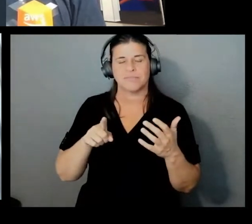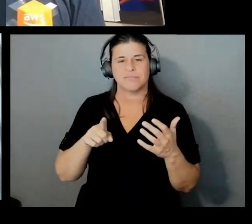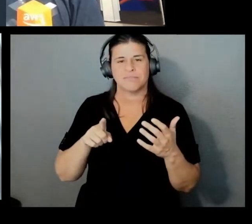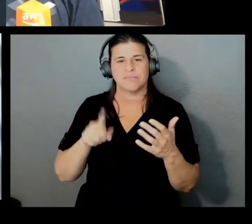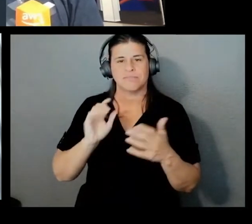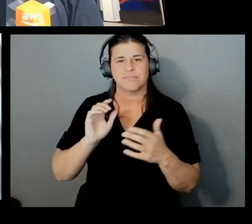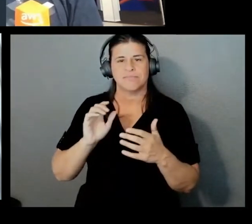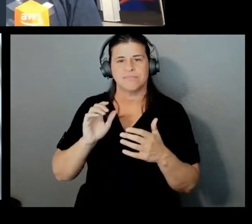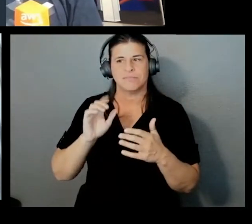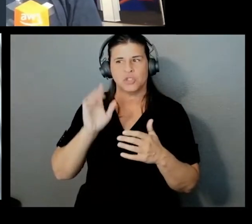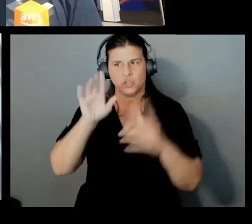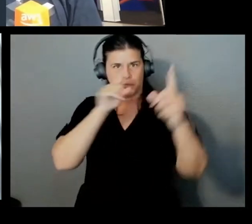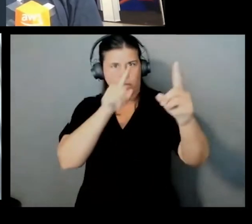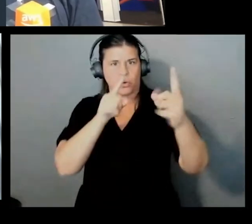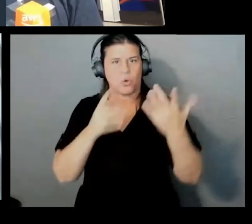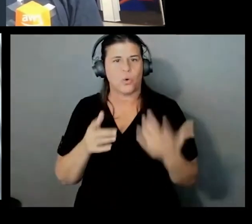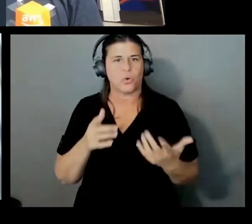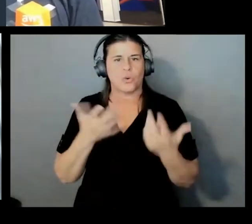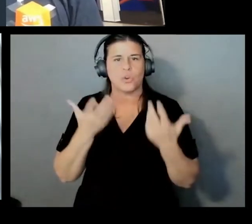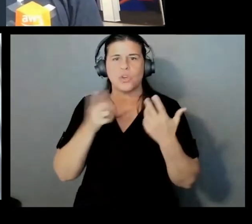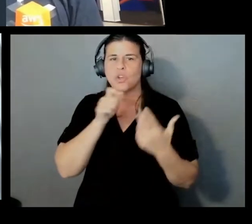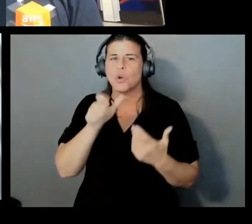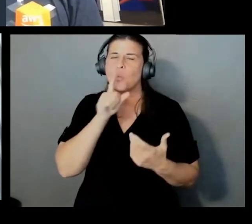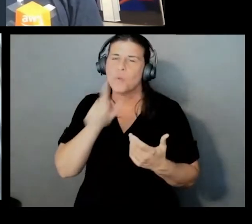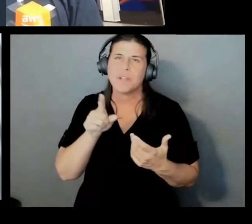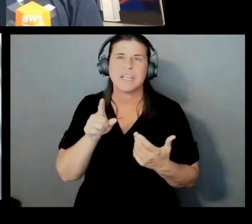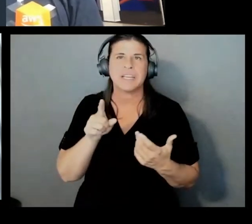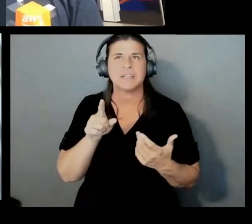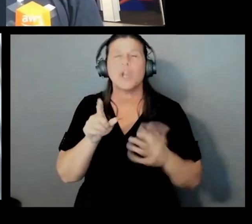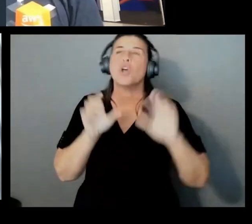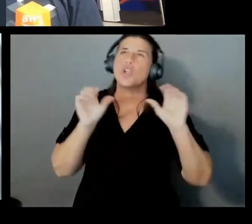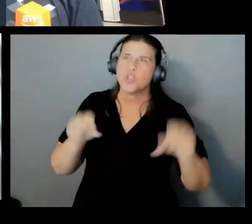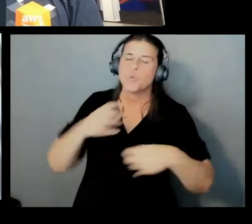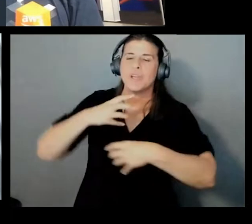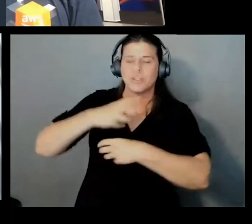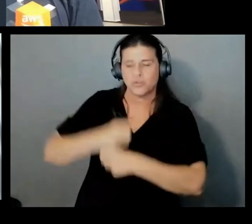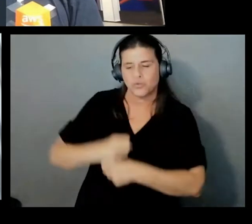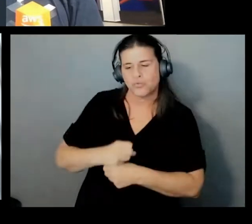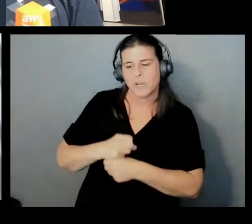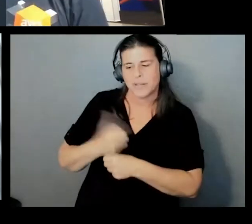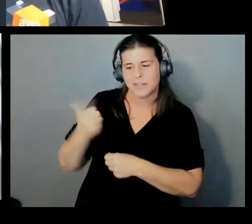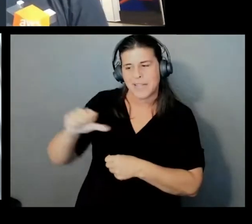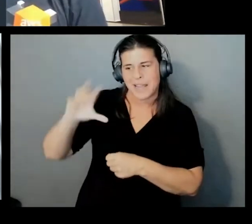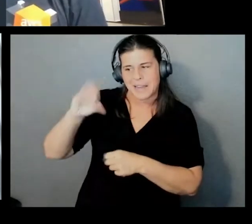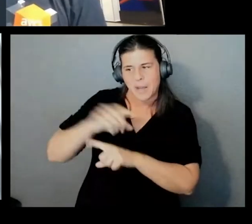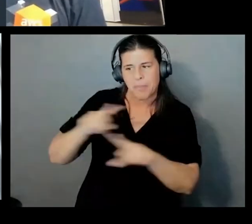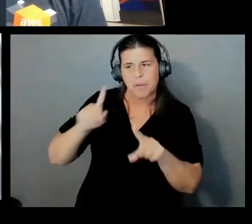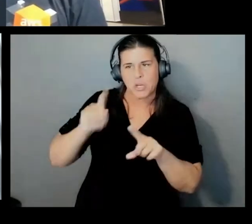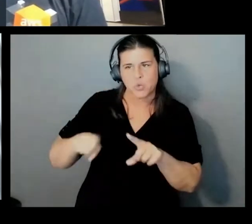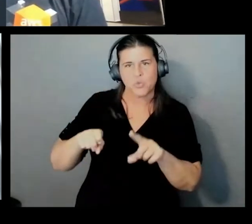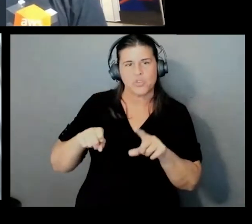You don't really necessarily, you can trust any company, but you should be able to go reference their cryptography.